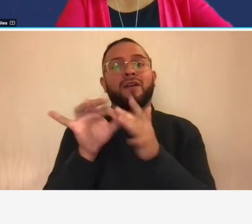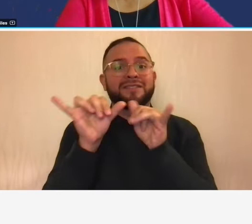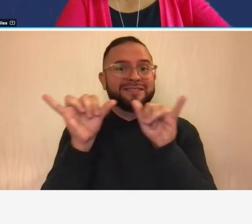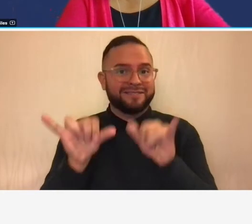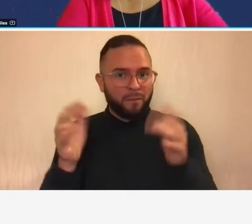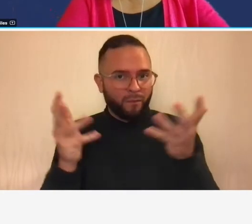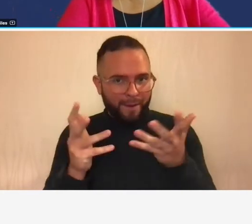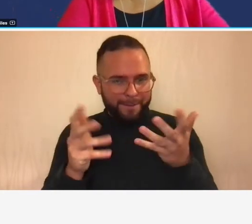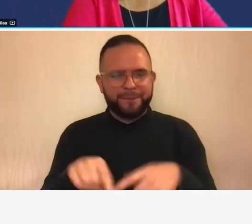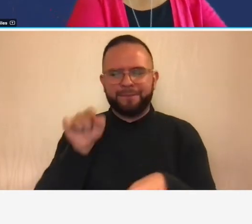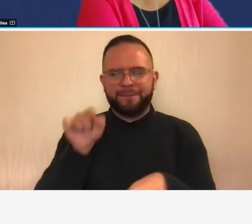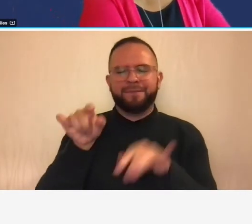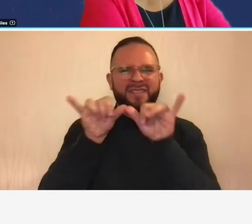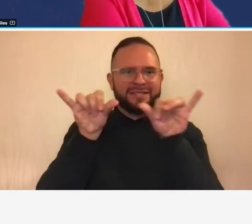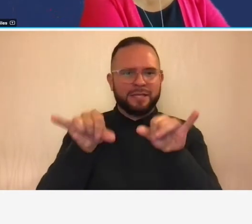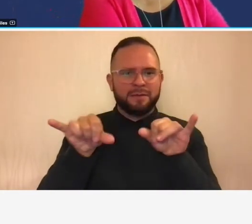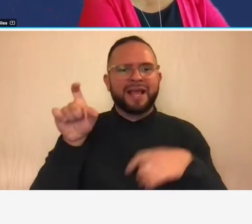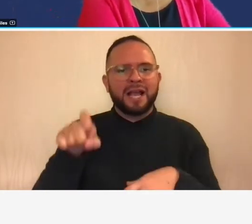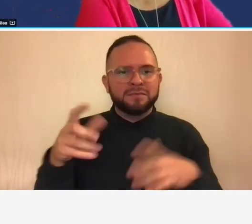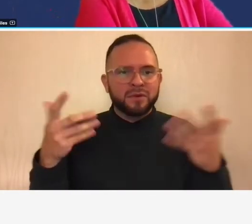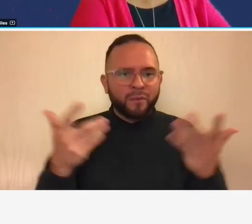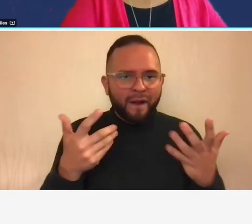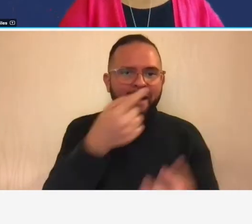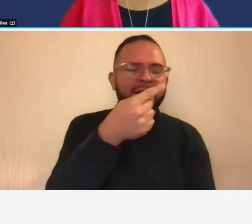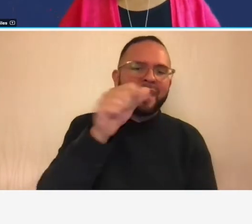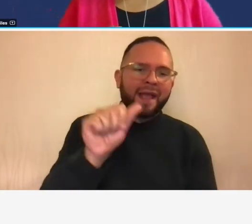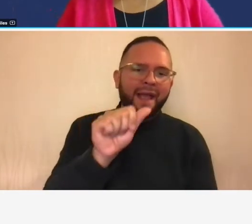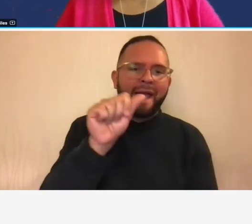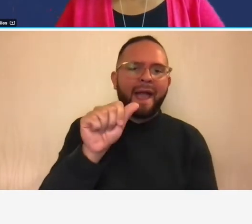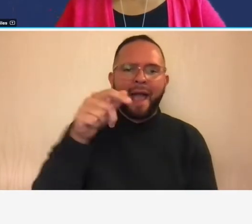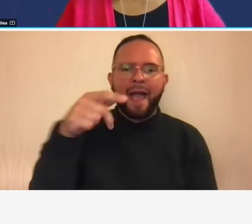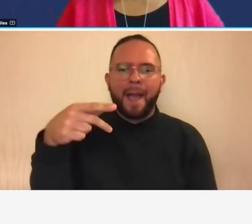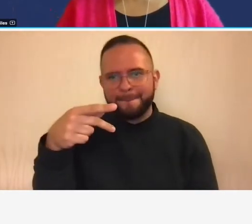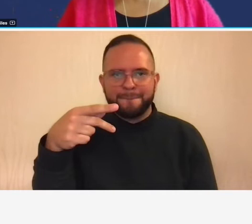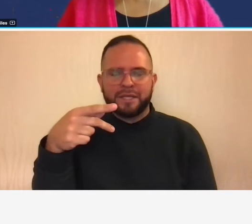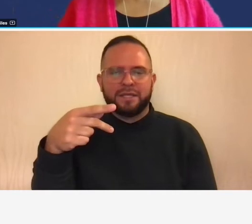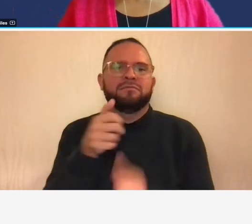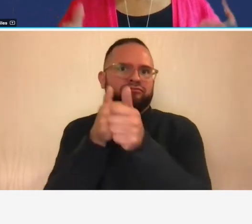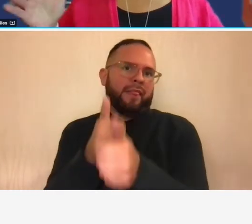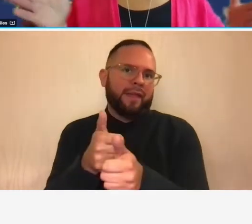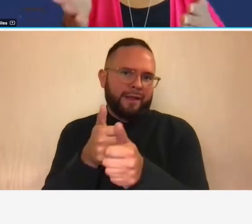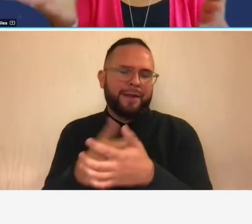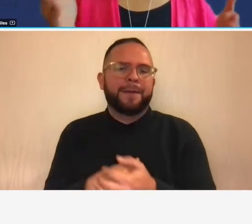to be gaap compliant so here's another acronym so let me tell you what it means it's on the